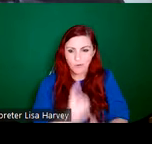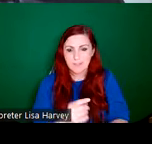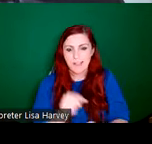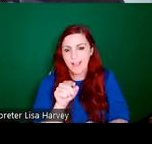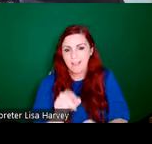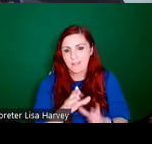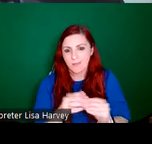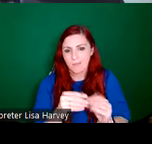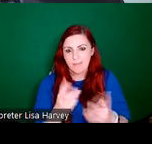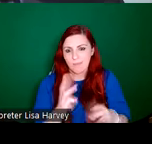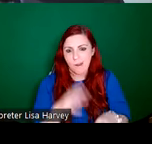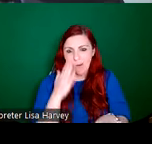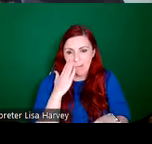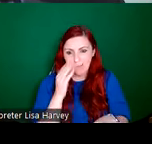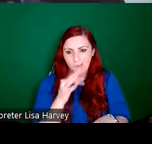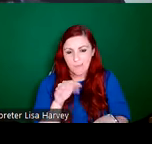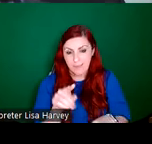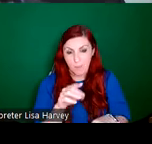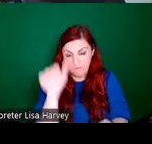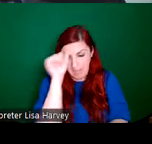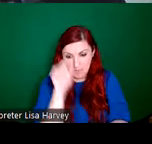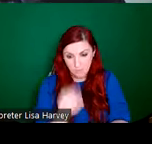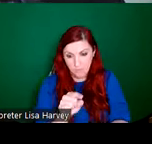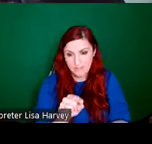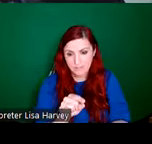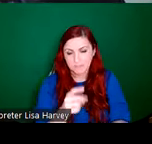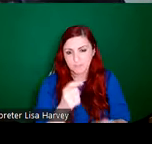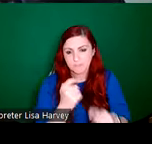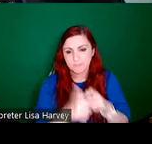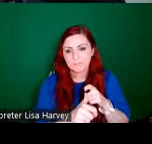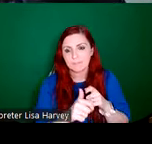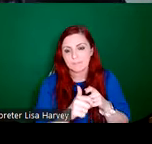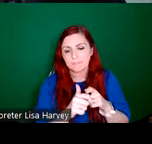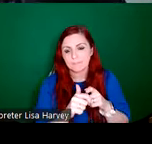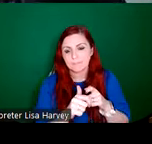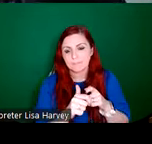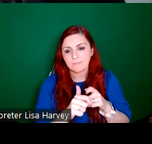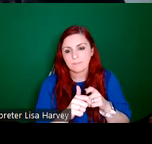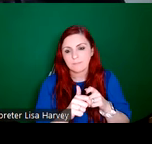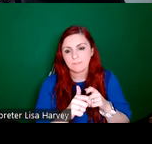hallmark of their studio that they were quite famous for. They won national